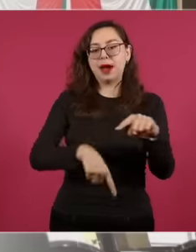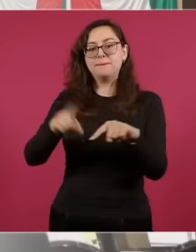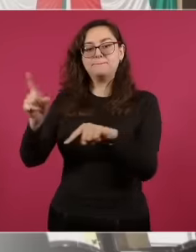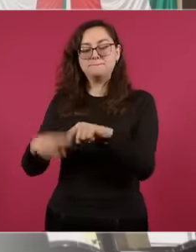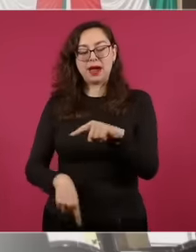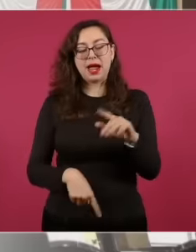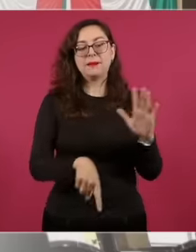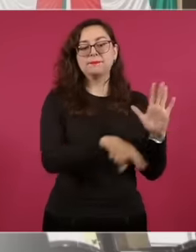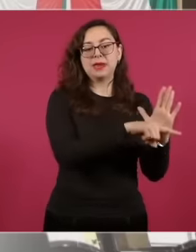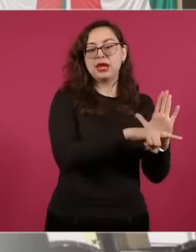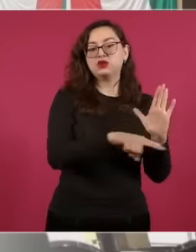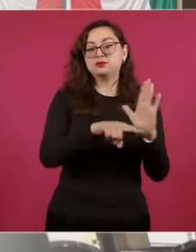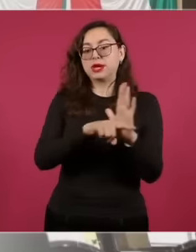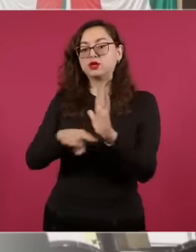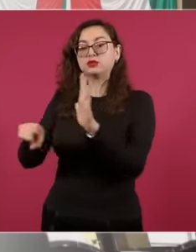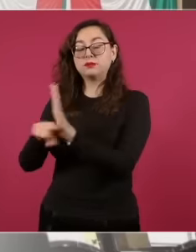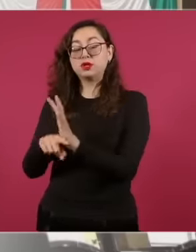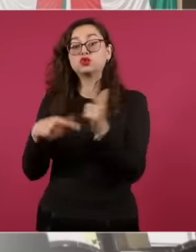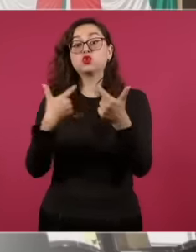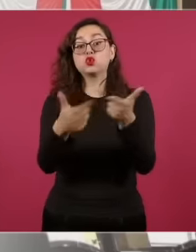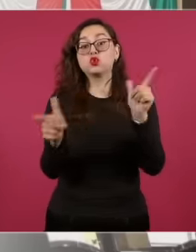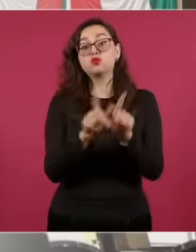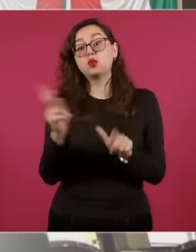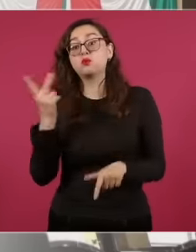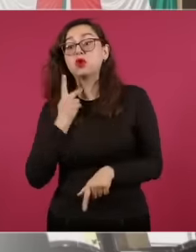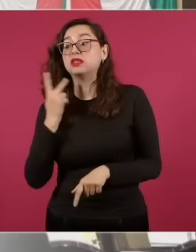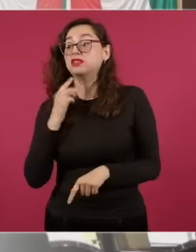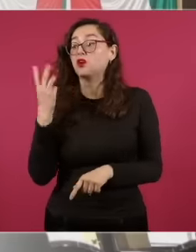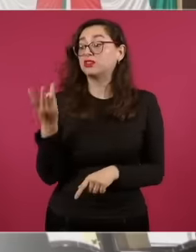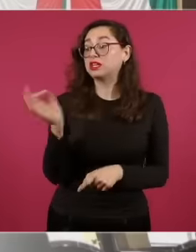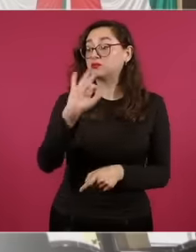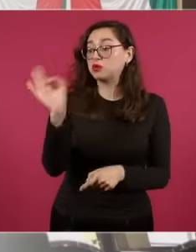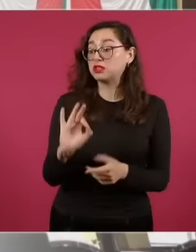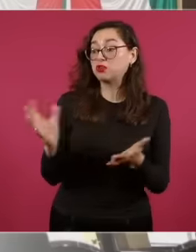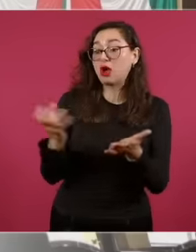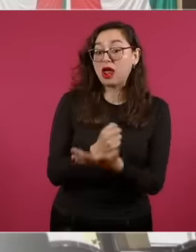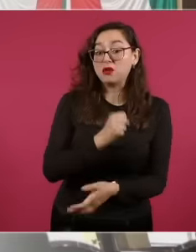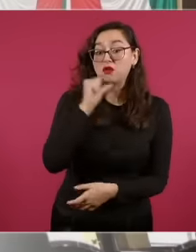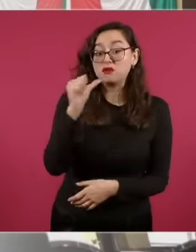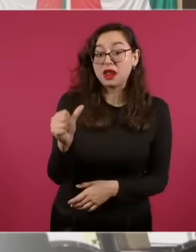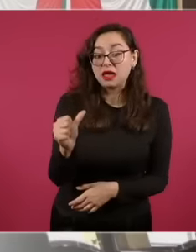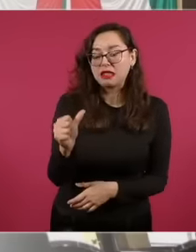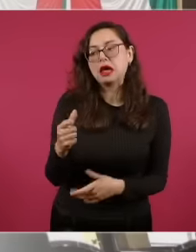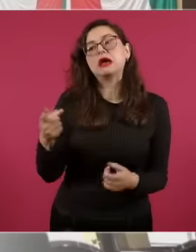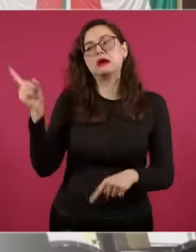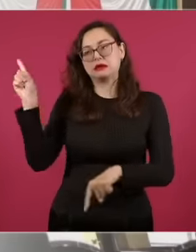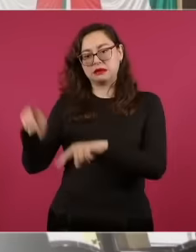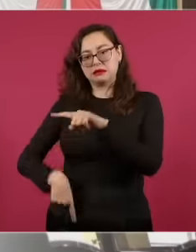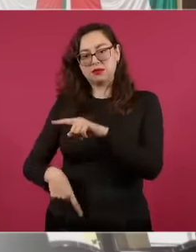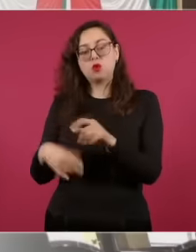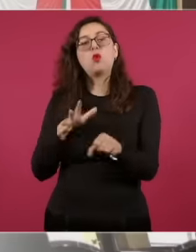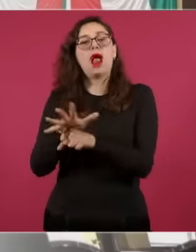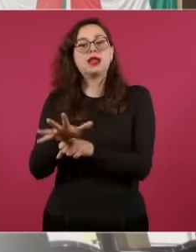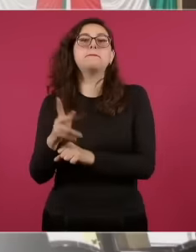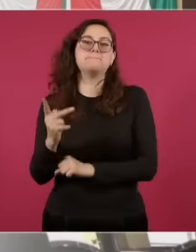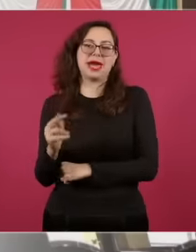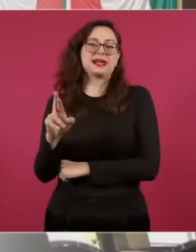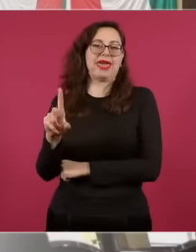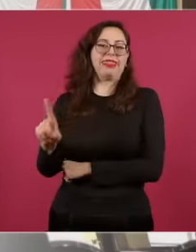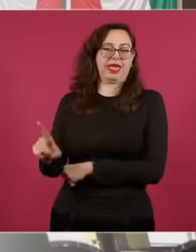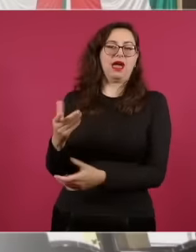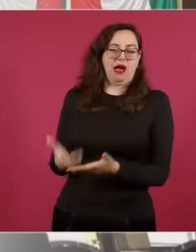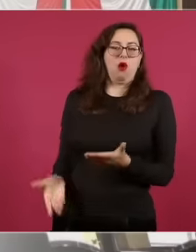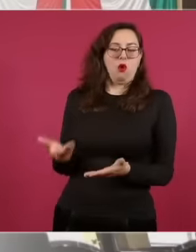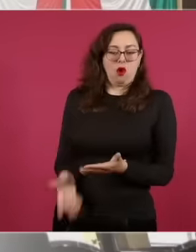have not obtained at least 3%, in the current case it was the PRD. That is to obtain